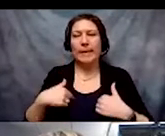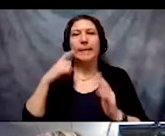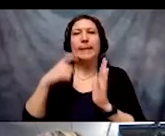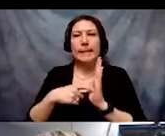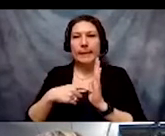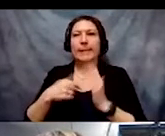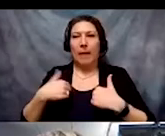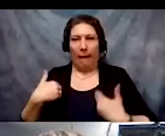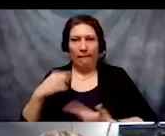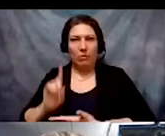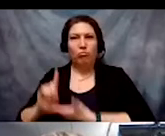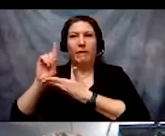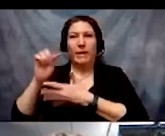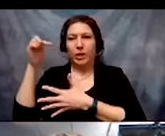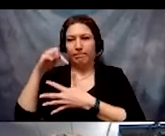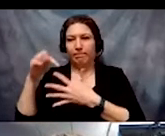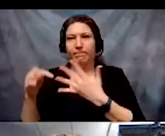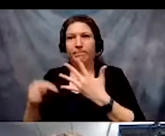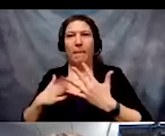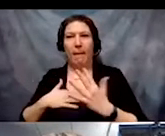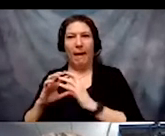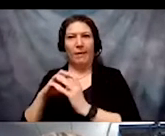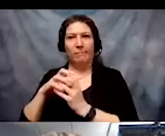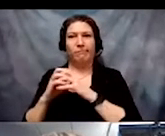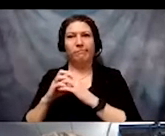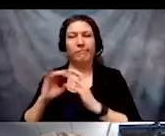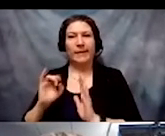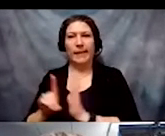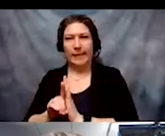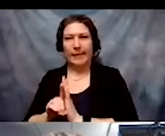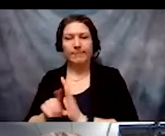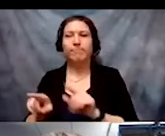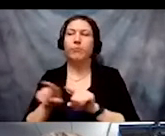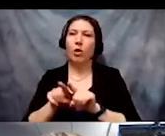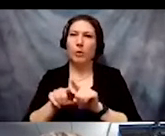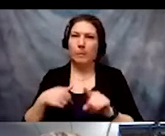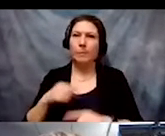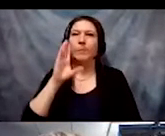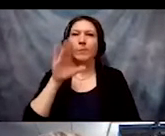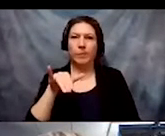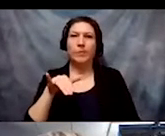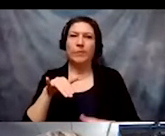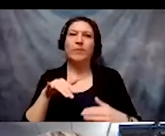us across our identities, but also knowing where the many harms occur